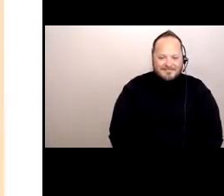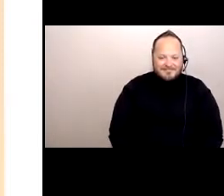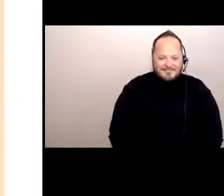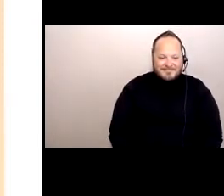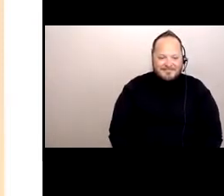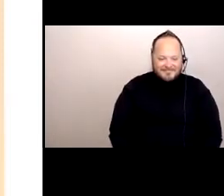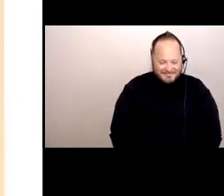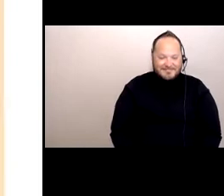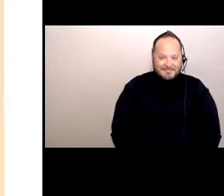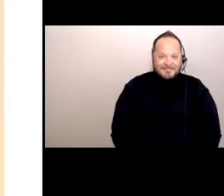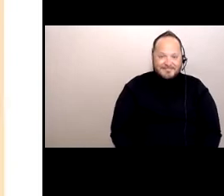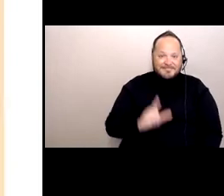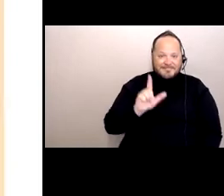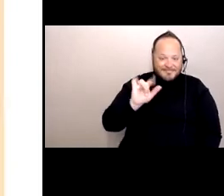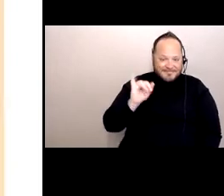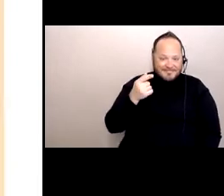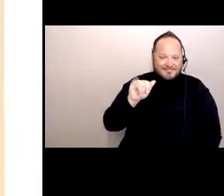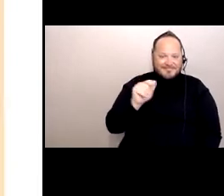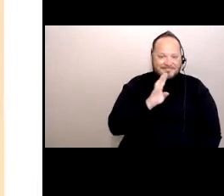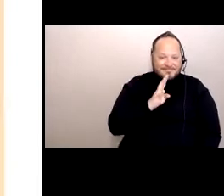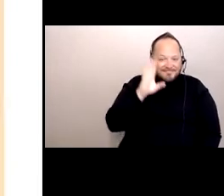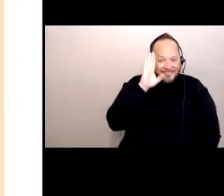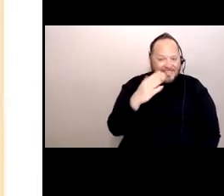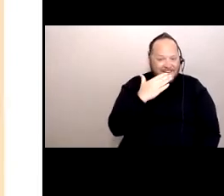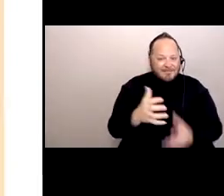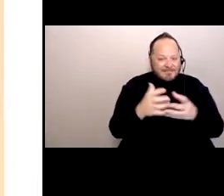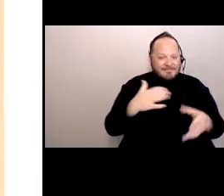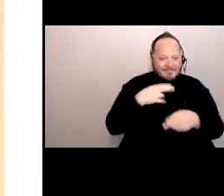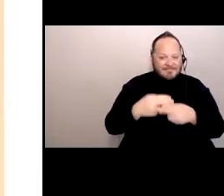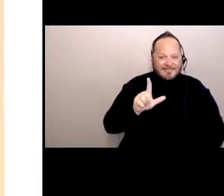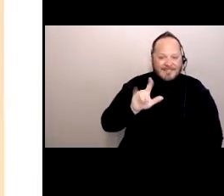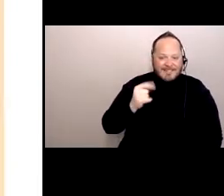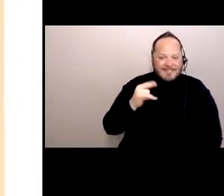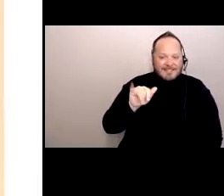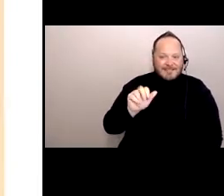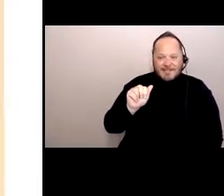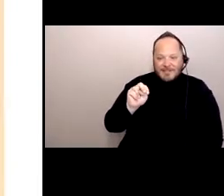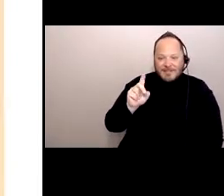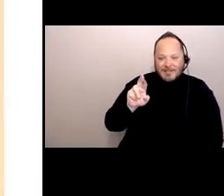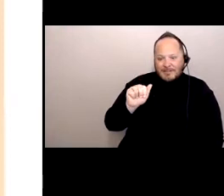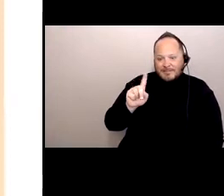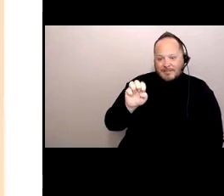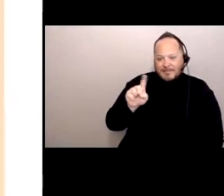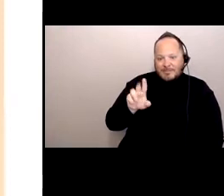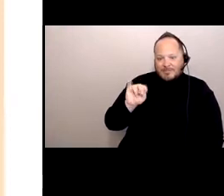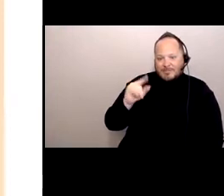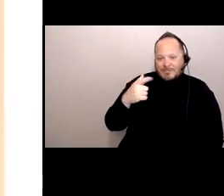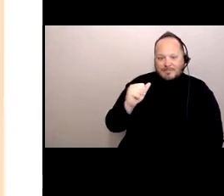[Ligia] Thank you so much. My name is Ligia Andrade Zuniga, and my pronouns are she/her/hers.